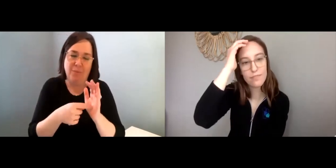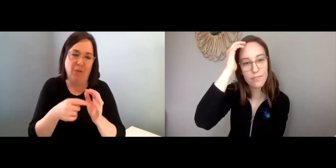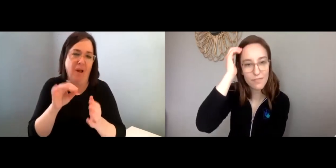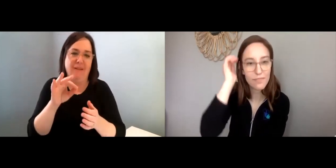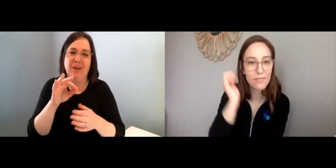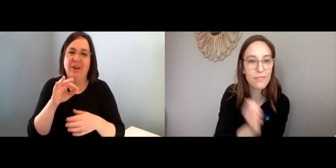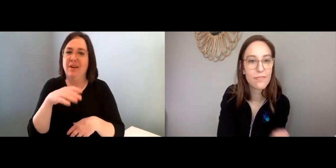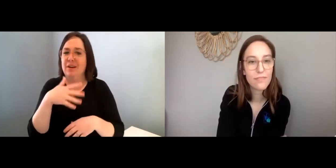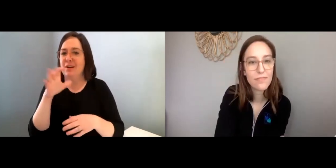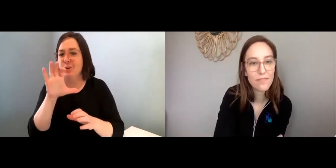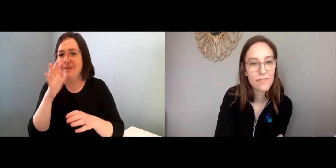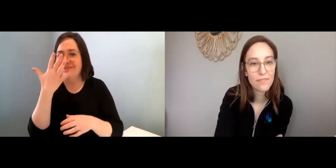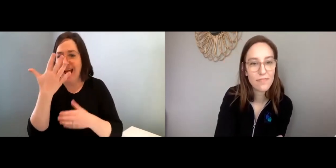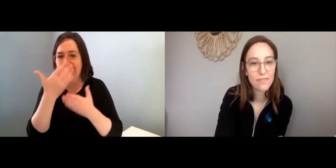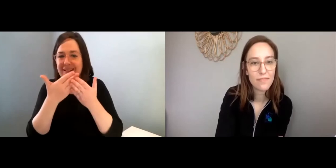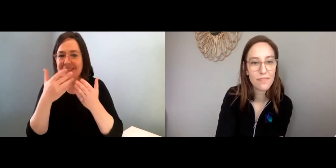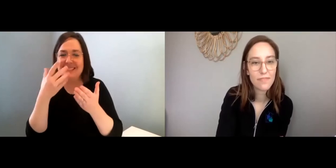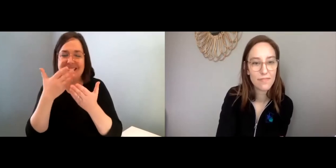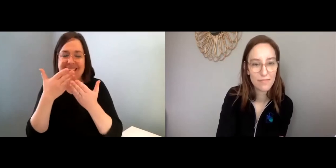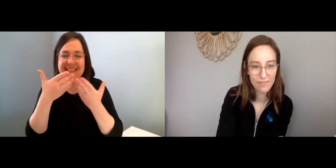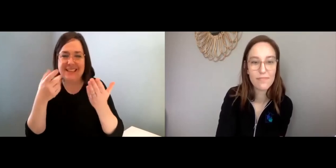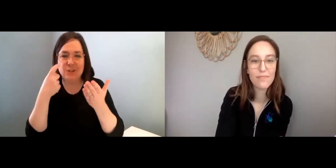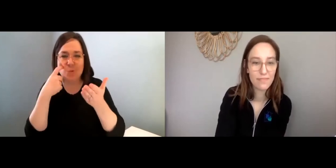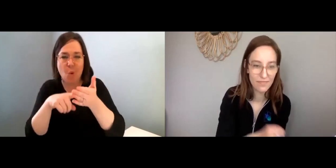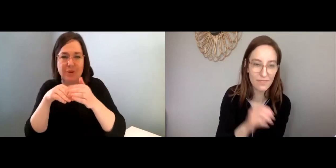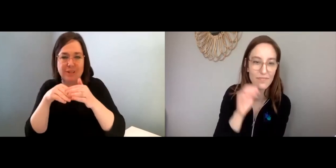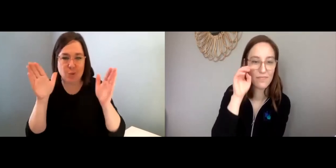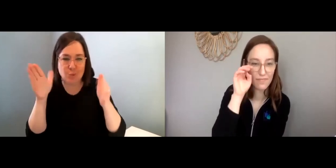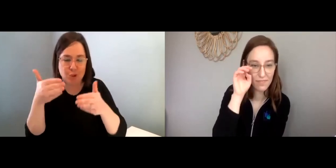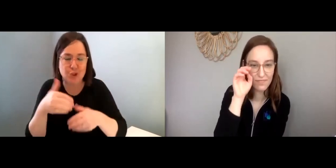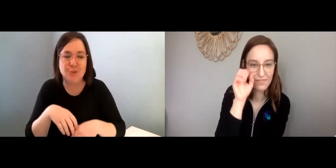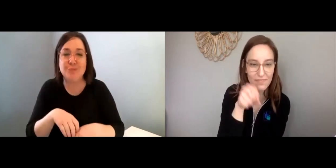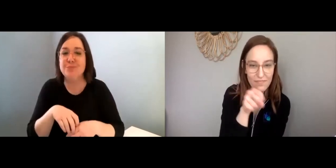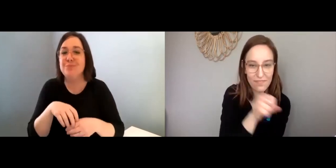I love your example of looking for five things that you notice in the room.